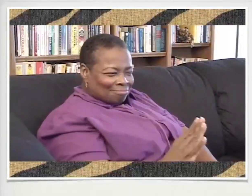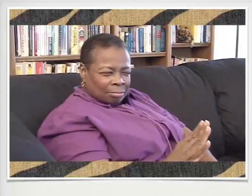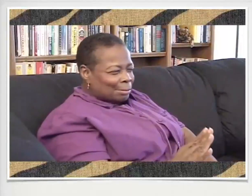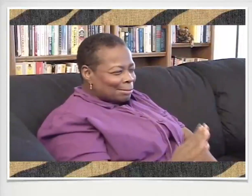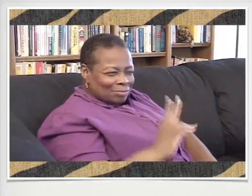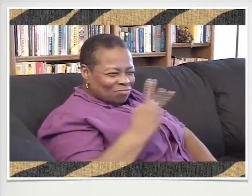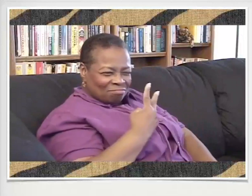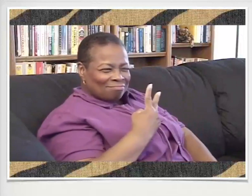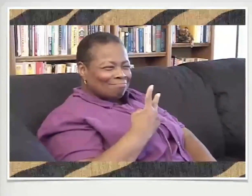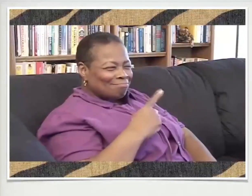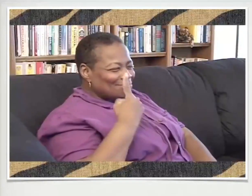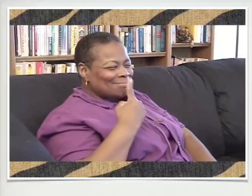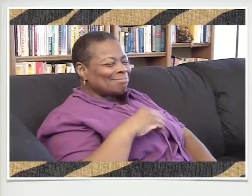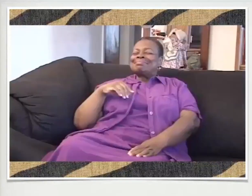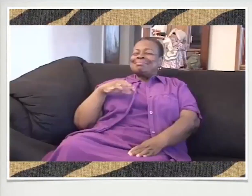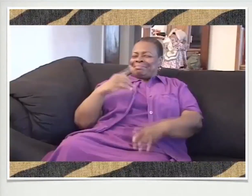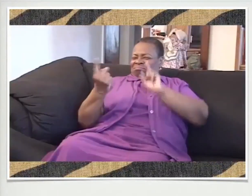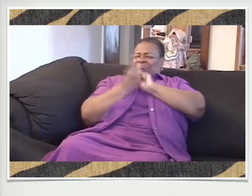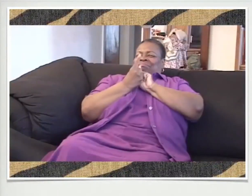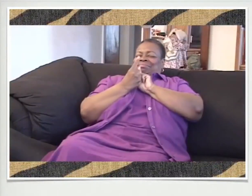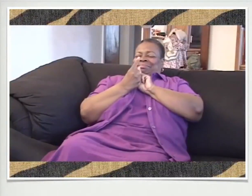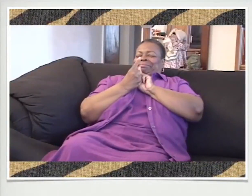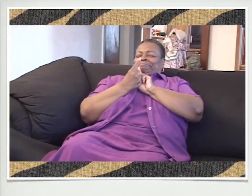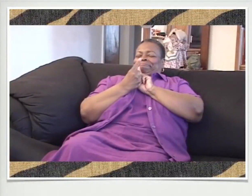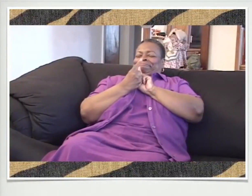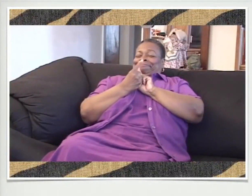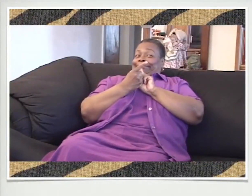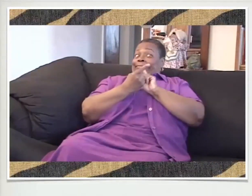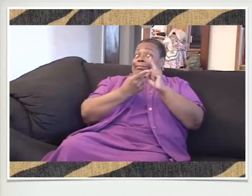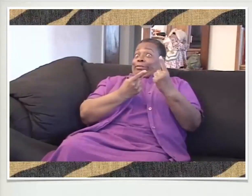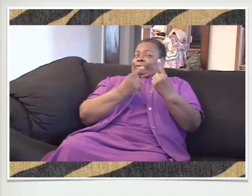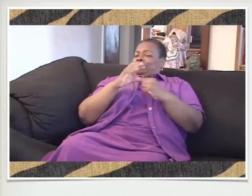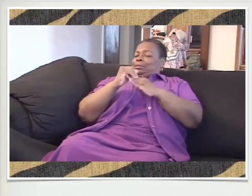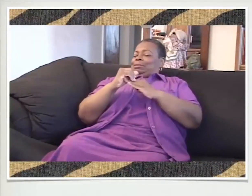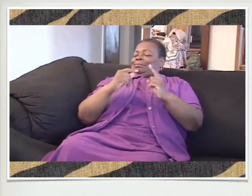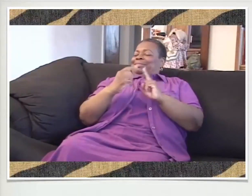seen a Black person before. So they met me.